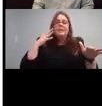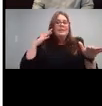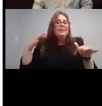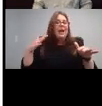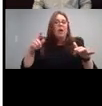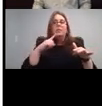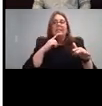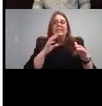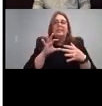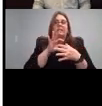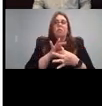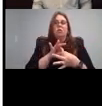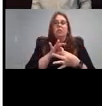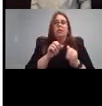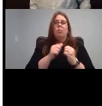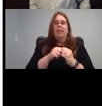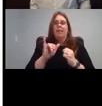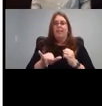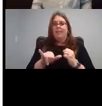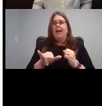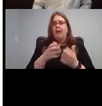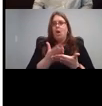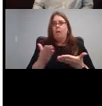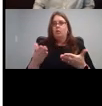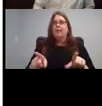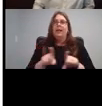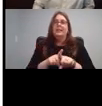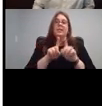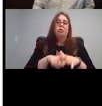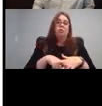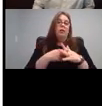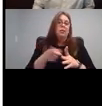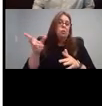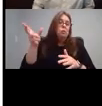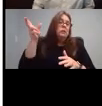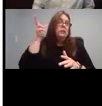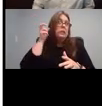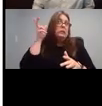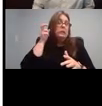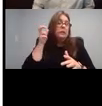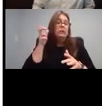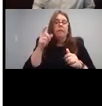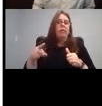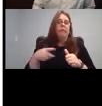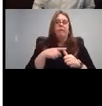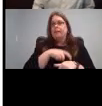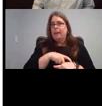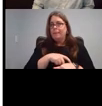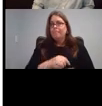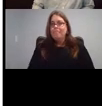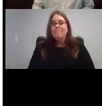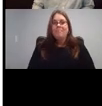as a just learning to listen to the first time